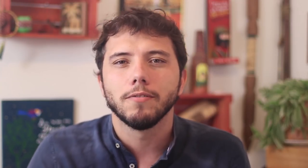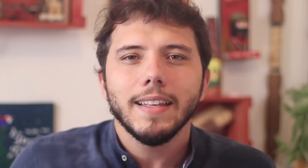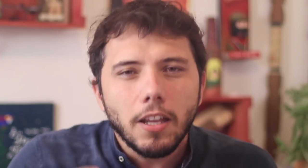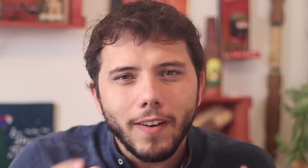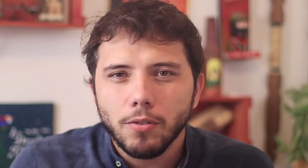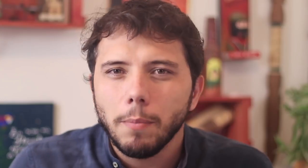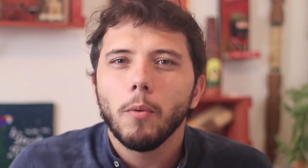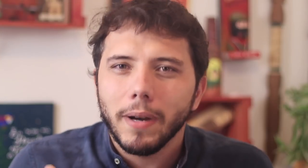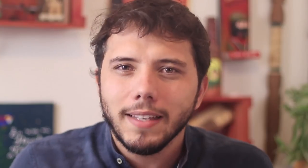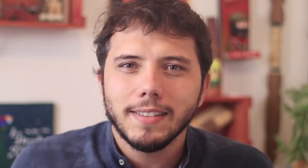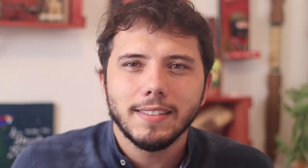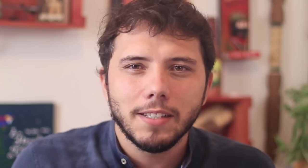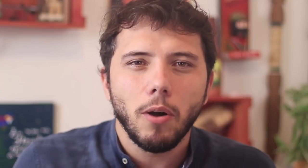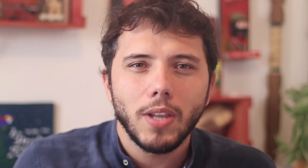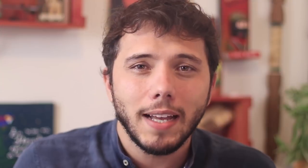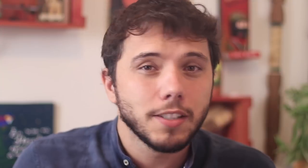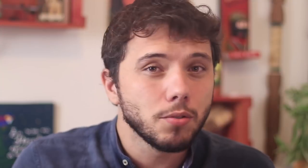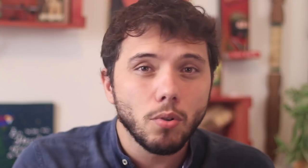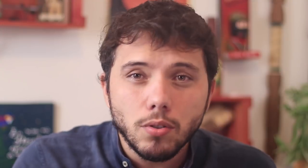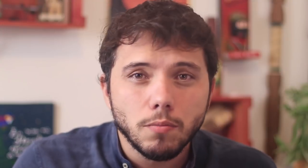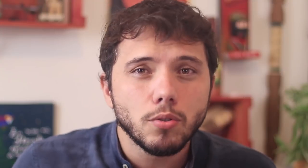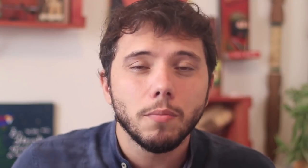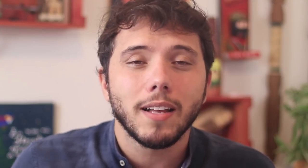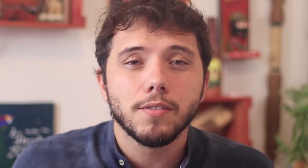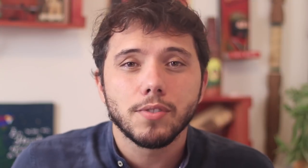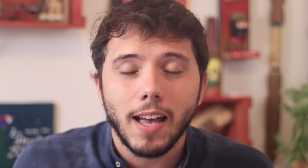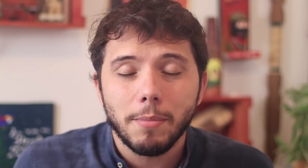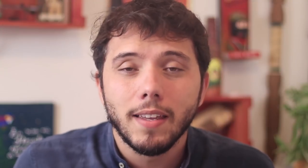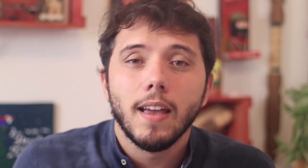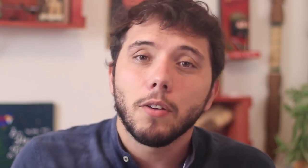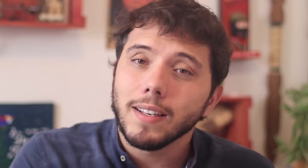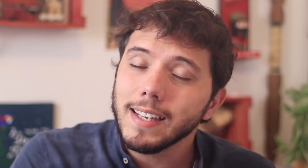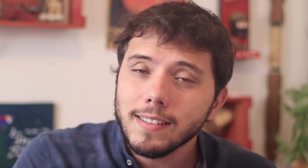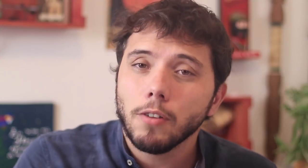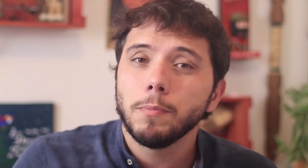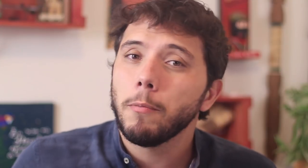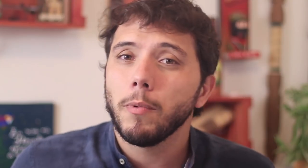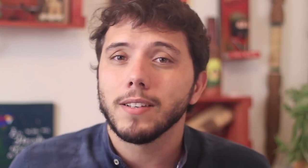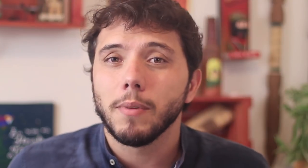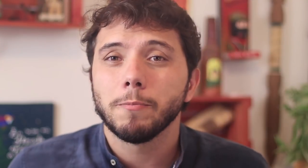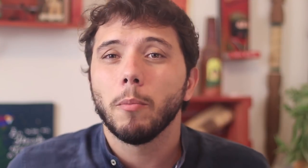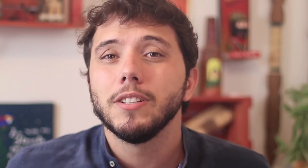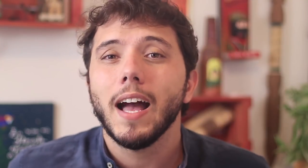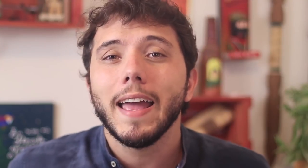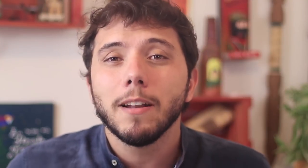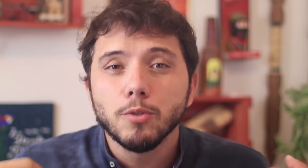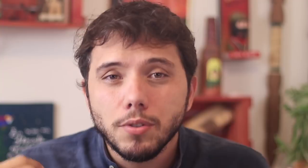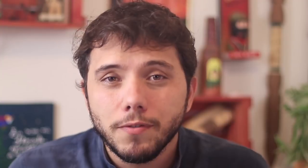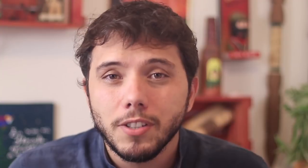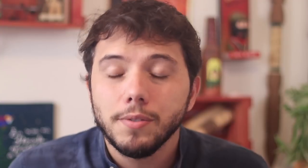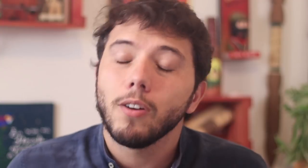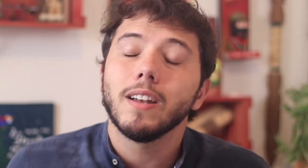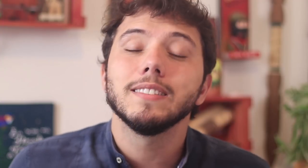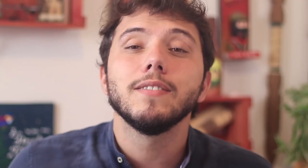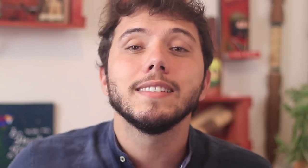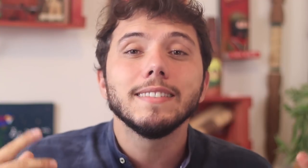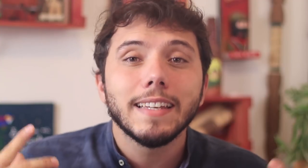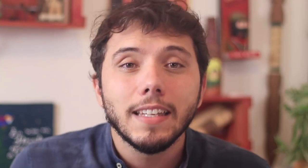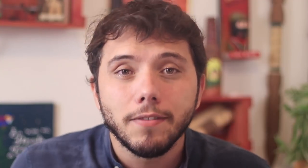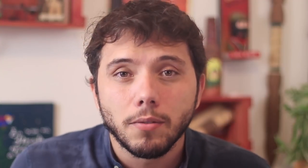And there is the factor of poverty and inequality that everybody in Brazil knows that health access for the poor segment was already hard and now it is going to be terrible